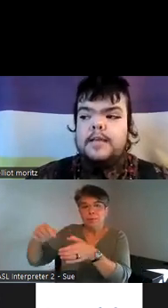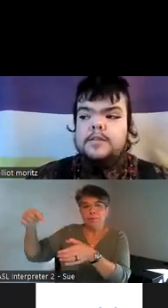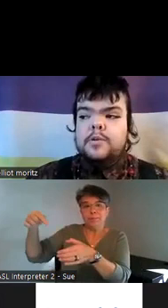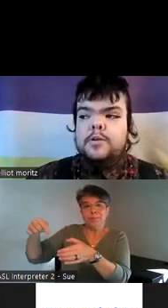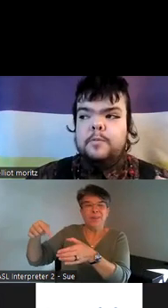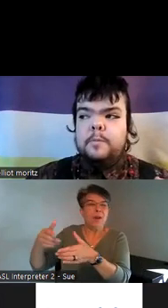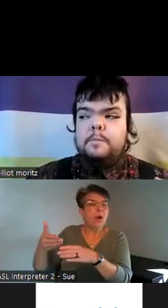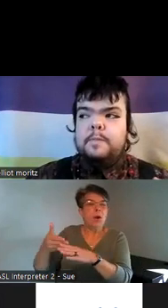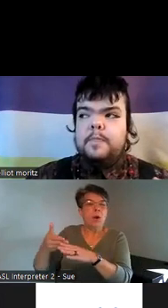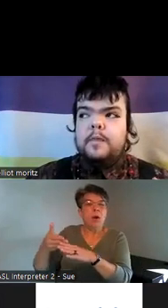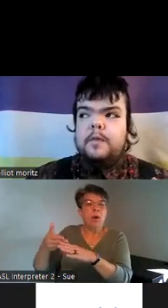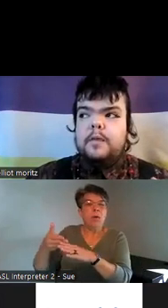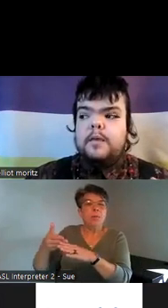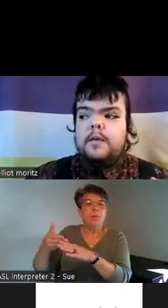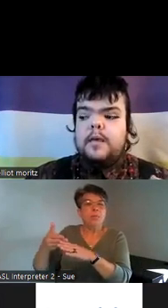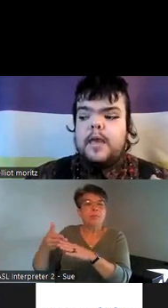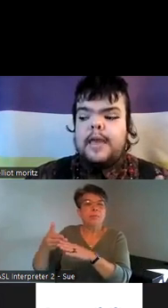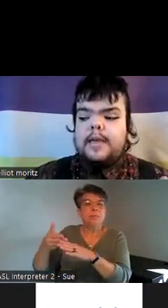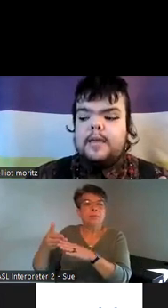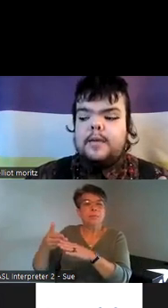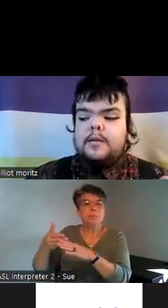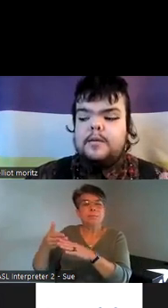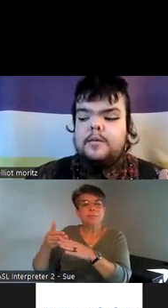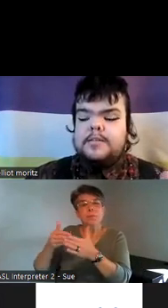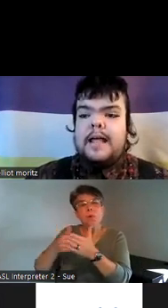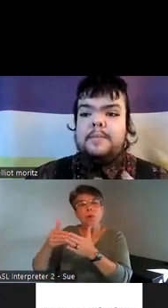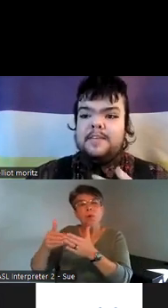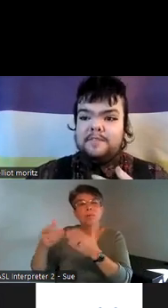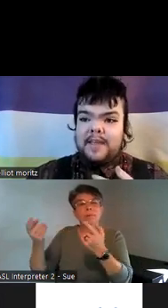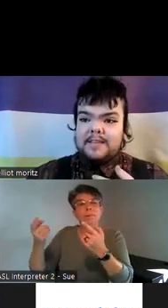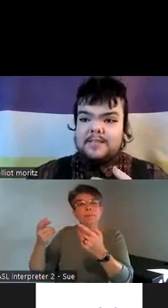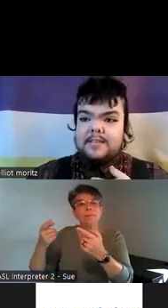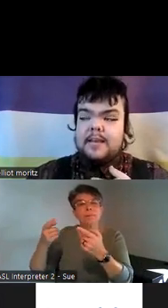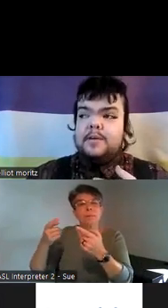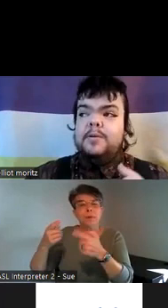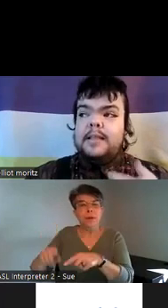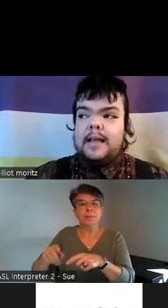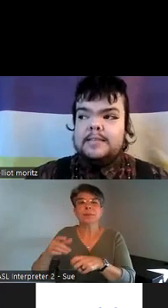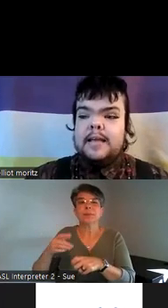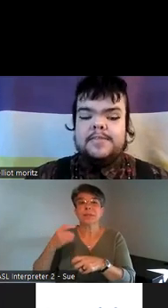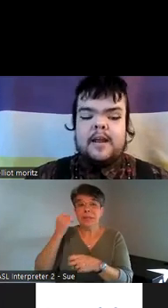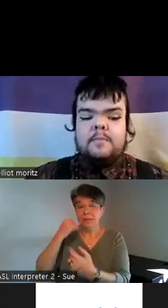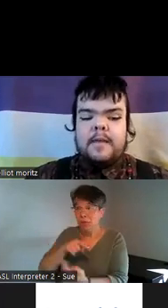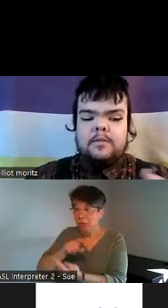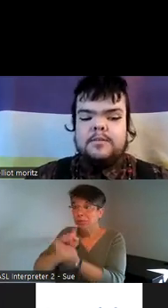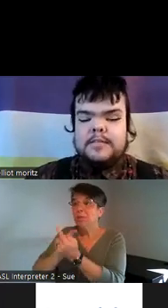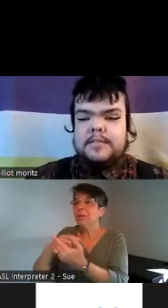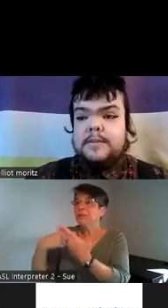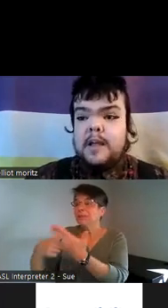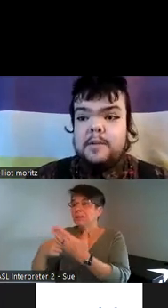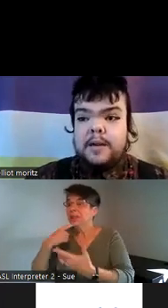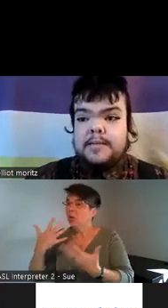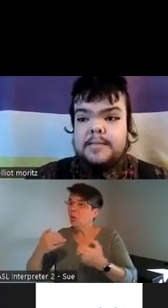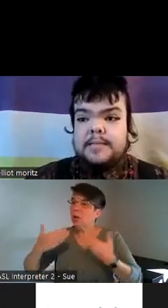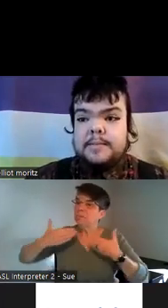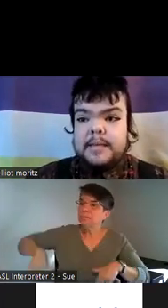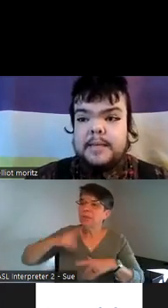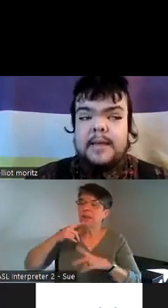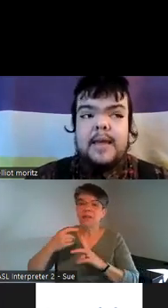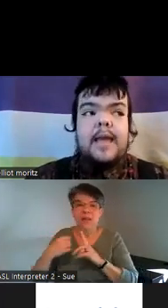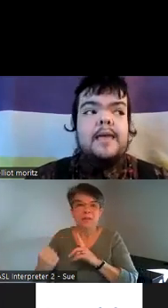it is sort of a slap in the face realizing that our medical system is not where it needs to be